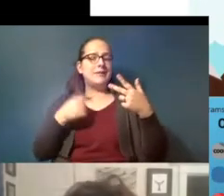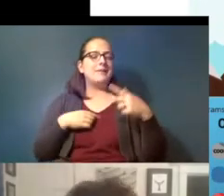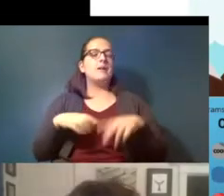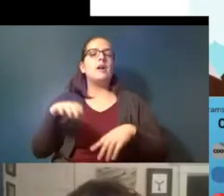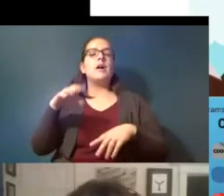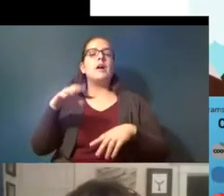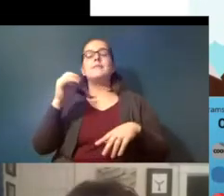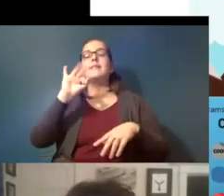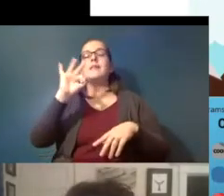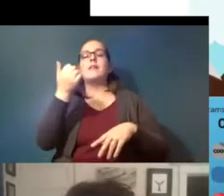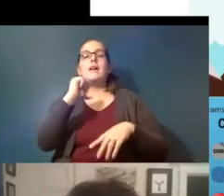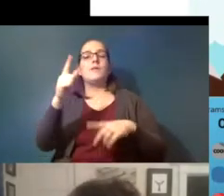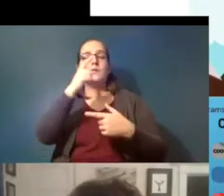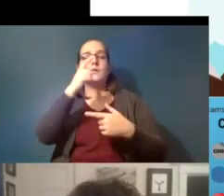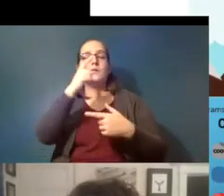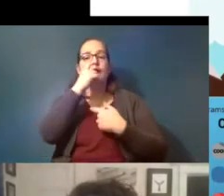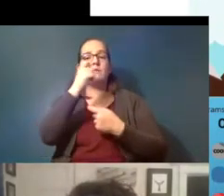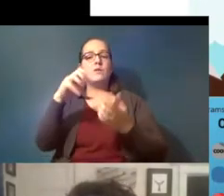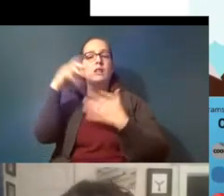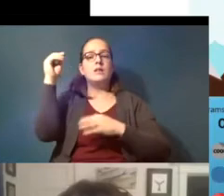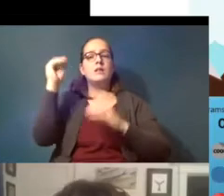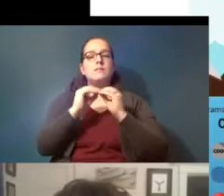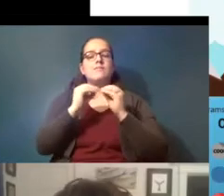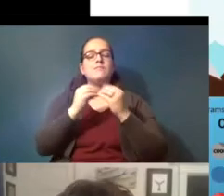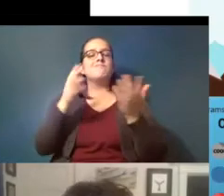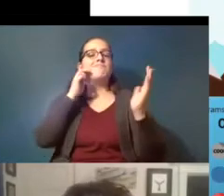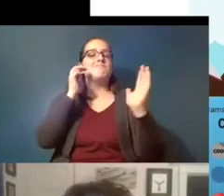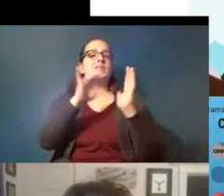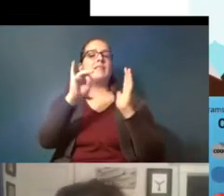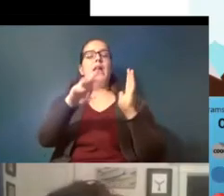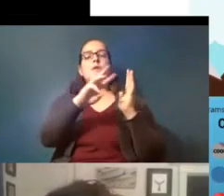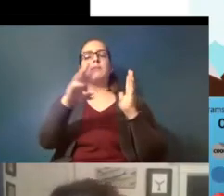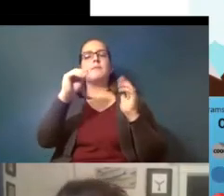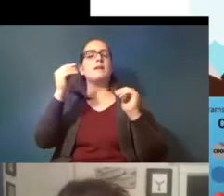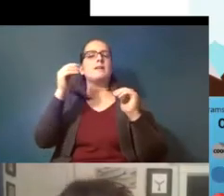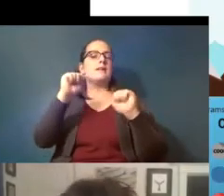and if anyone's interested in learning more check out the website and you can even join